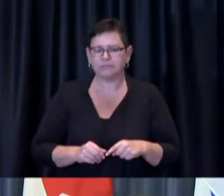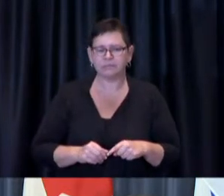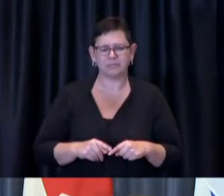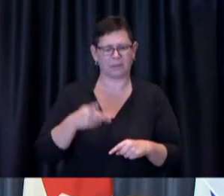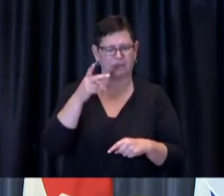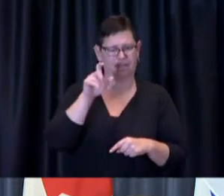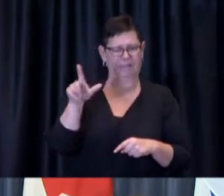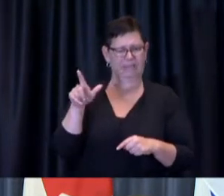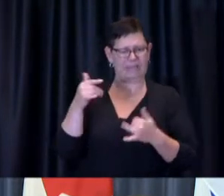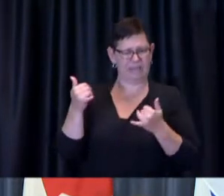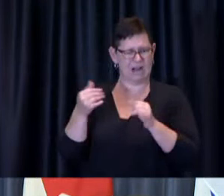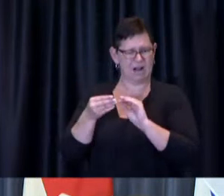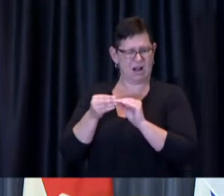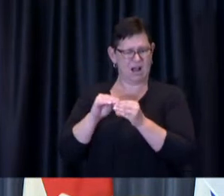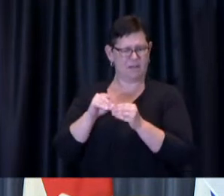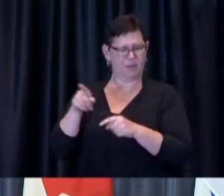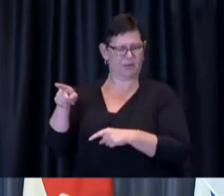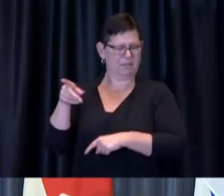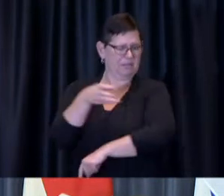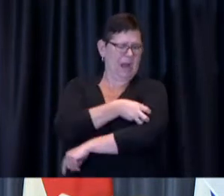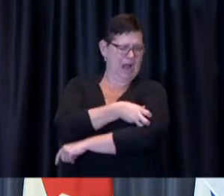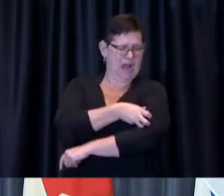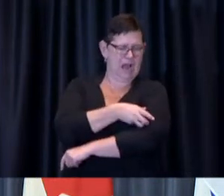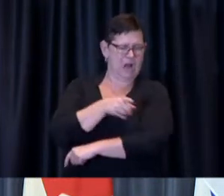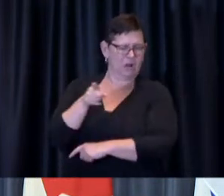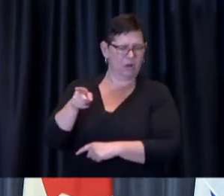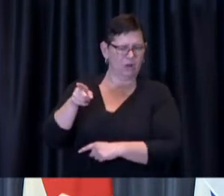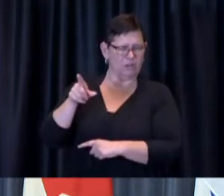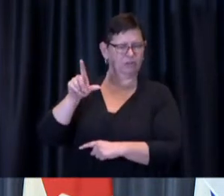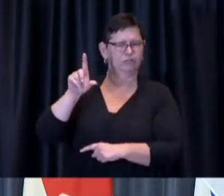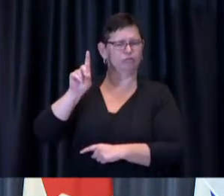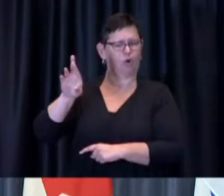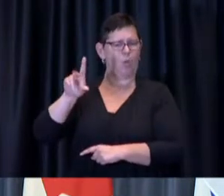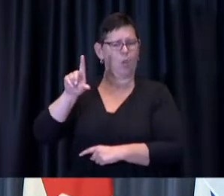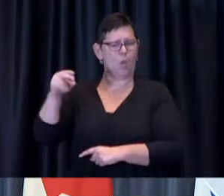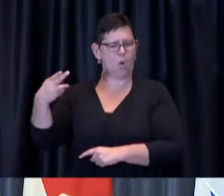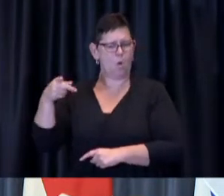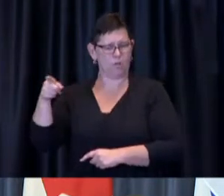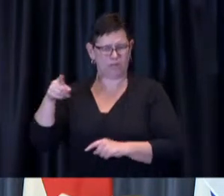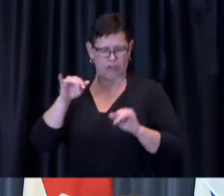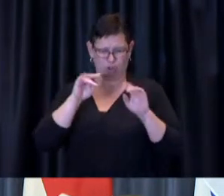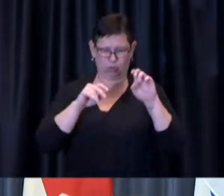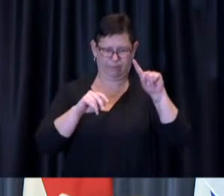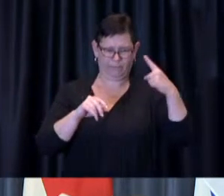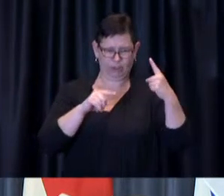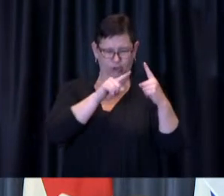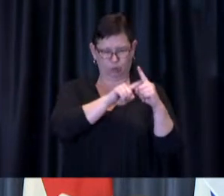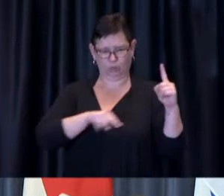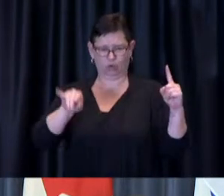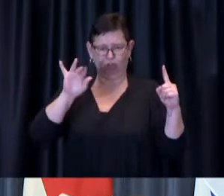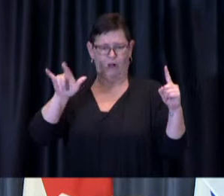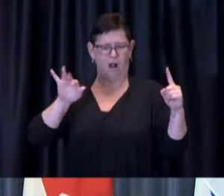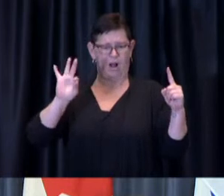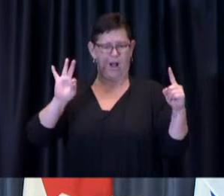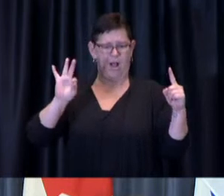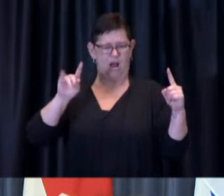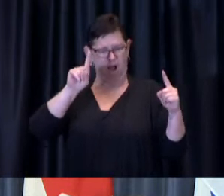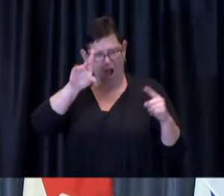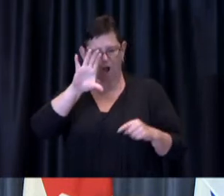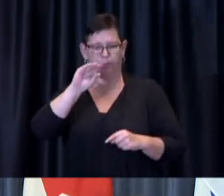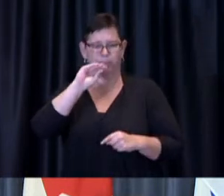from dr Lawrence lowe who says between June 1st and July 9 100 of kiel residents hospitalized with